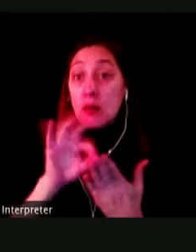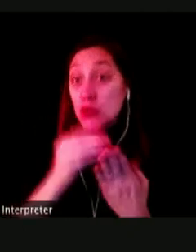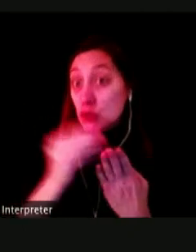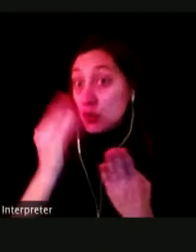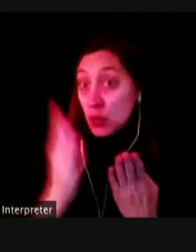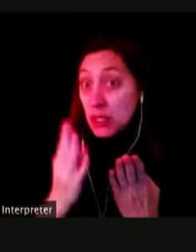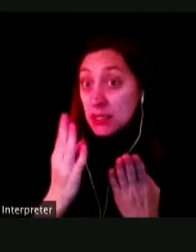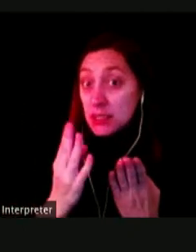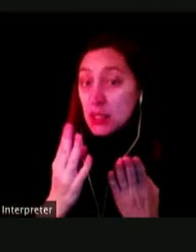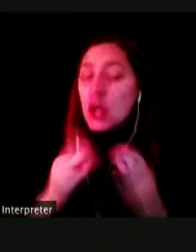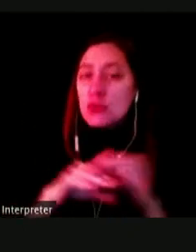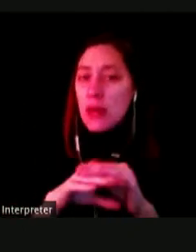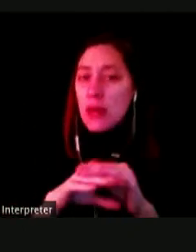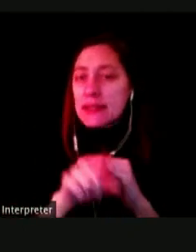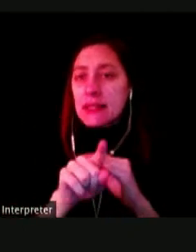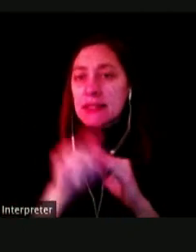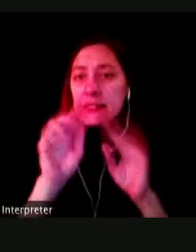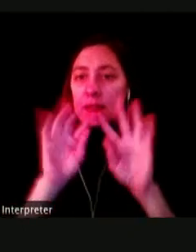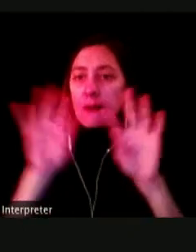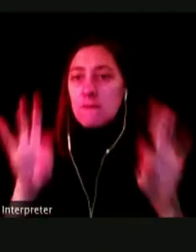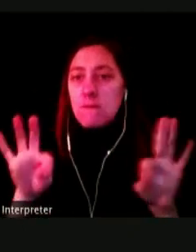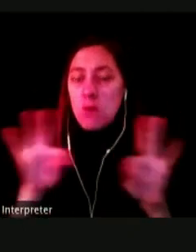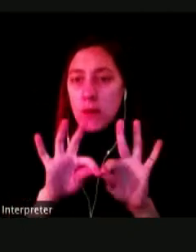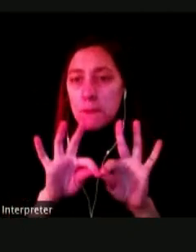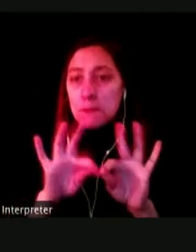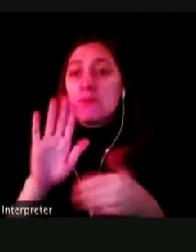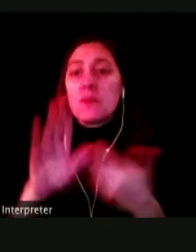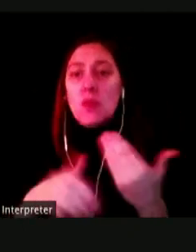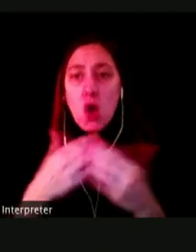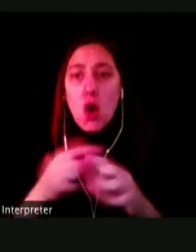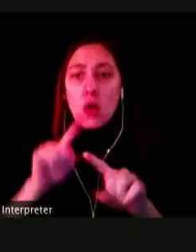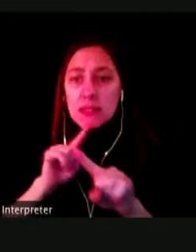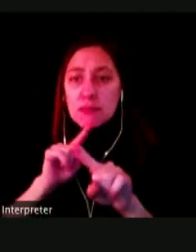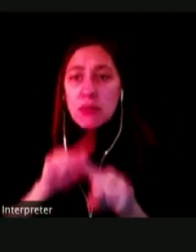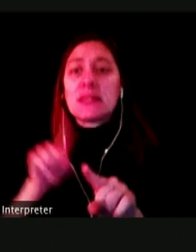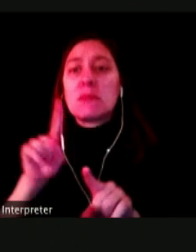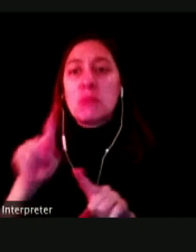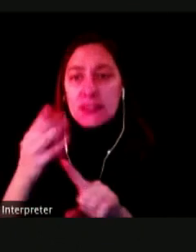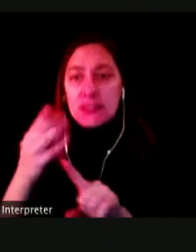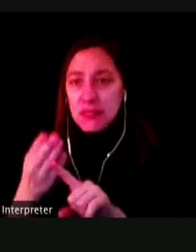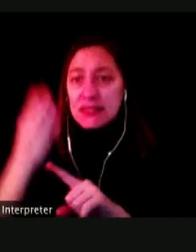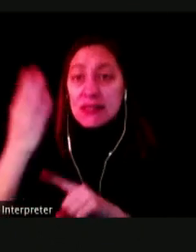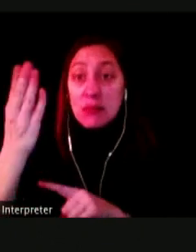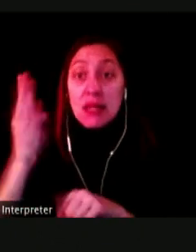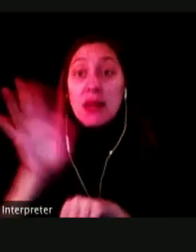TO BE ELIGIBLE FOR SSL HOURS, ALL RESPONSES MUST BE SUBMITTED BY 5:00 P.M.